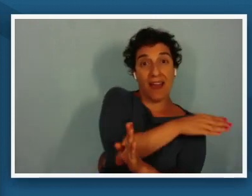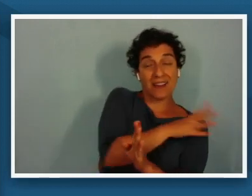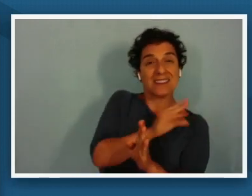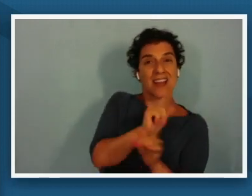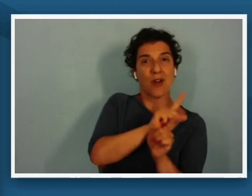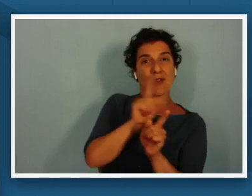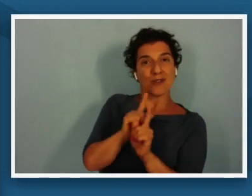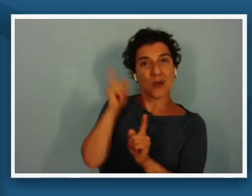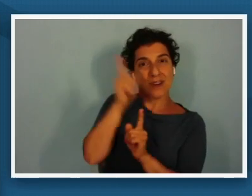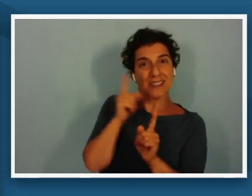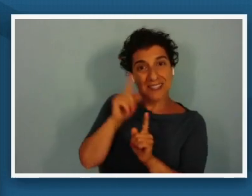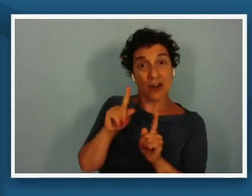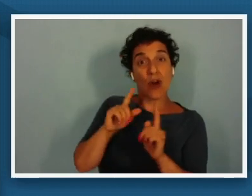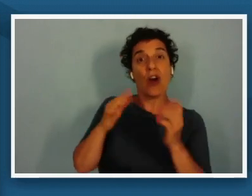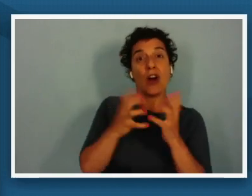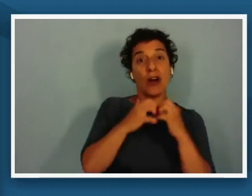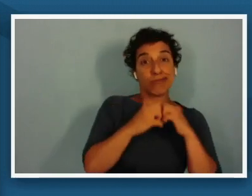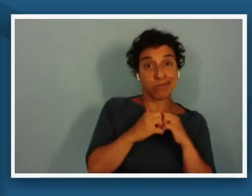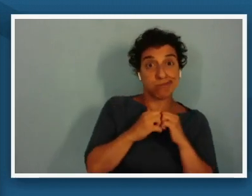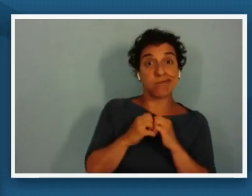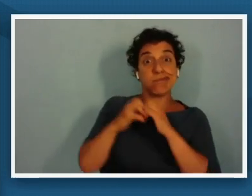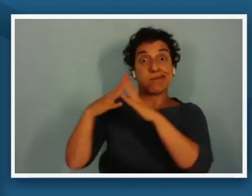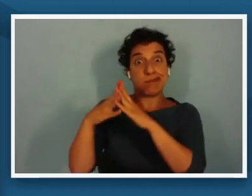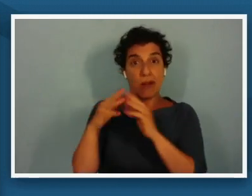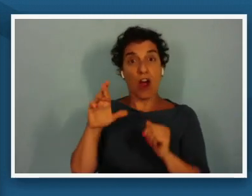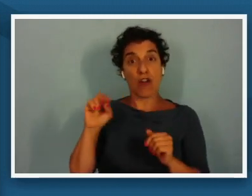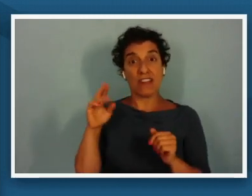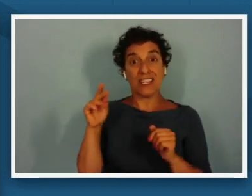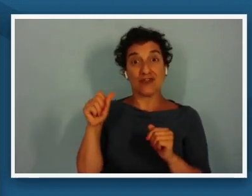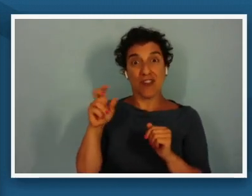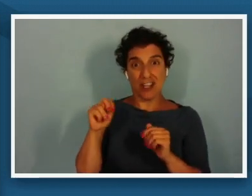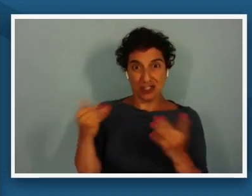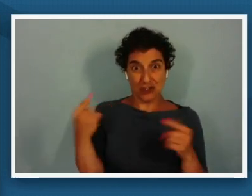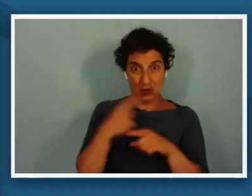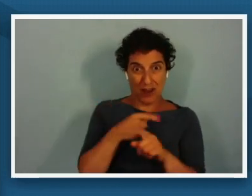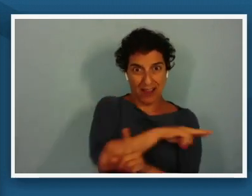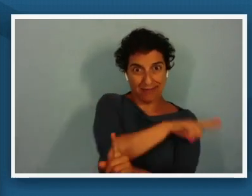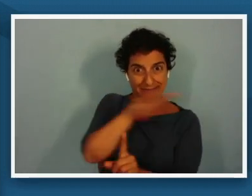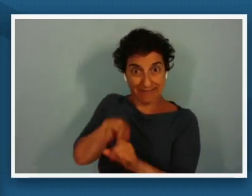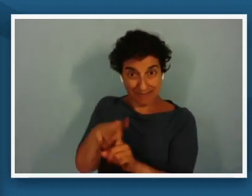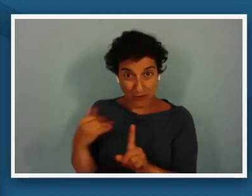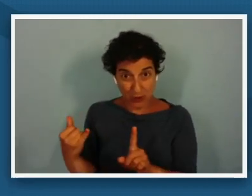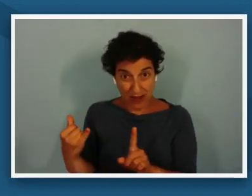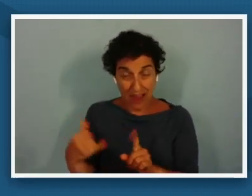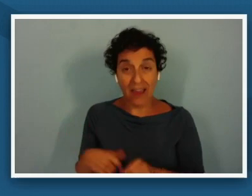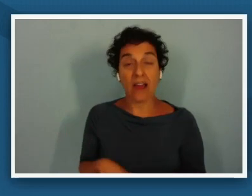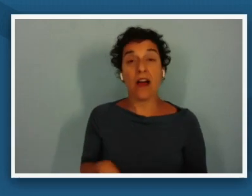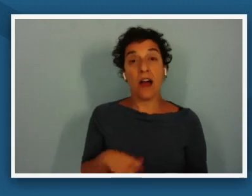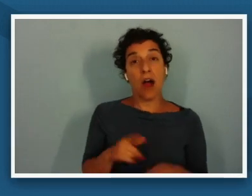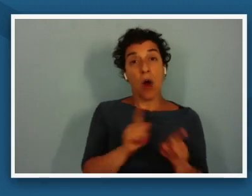reconstruction today we'll guide you to